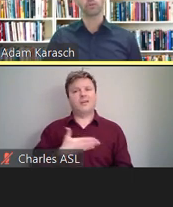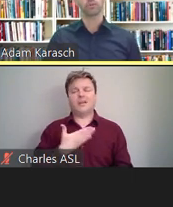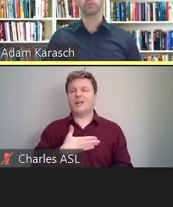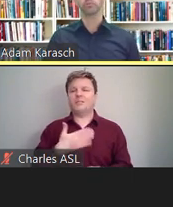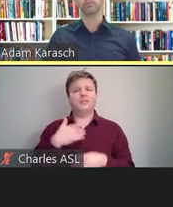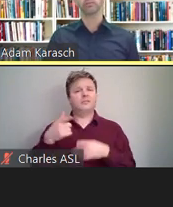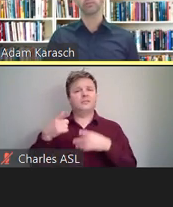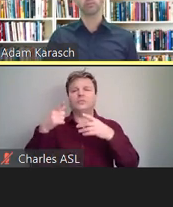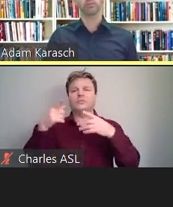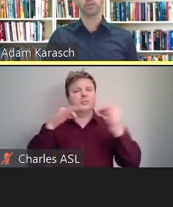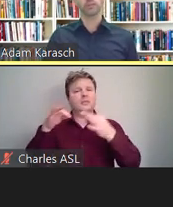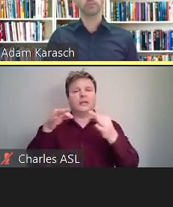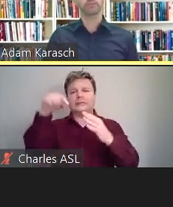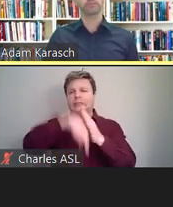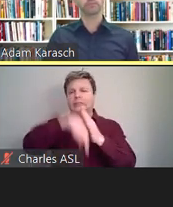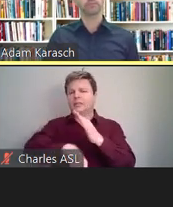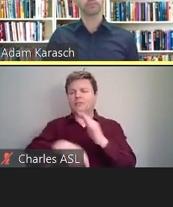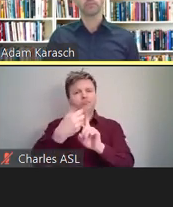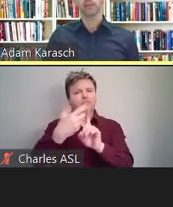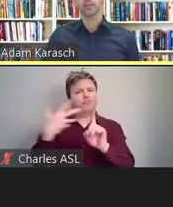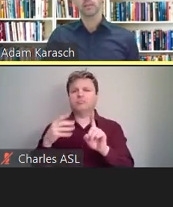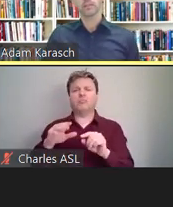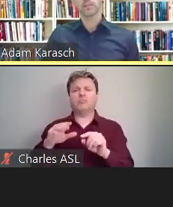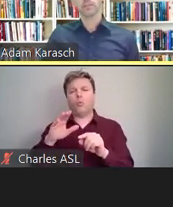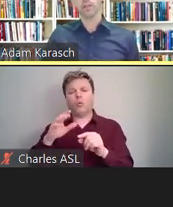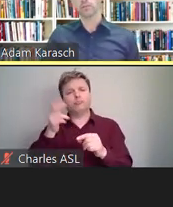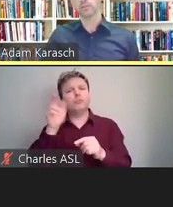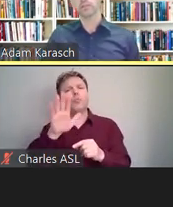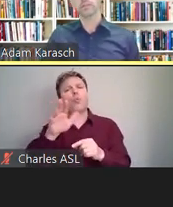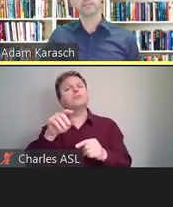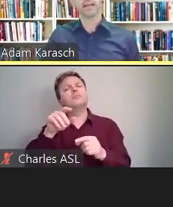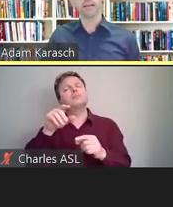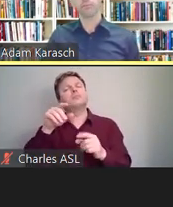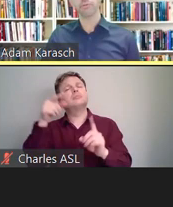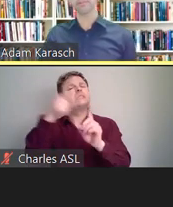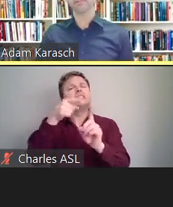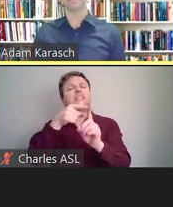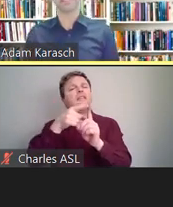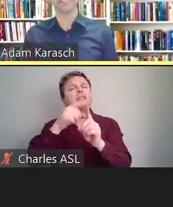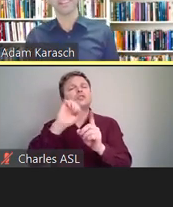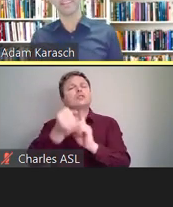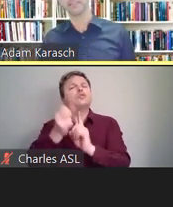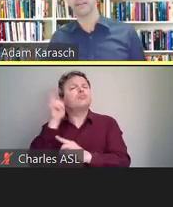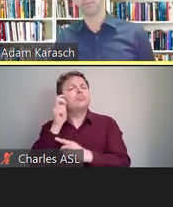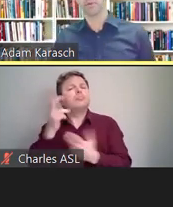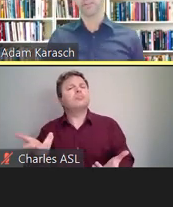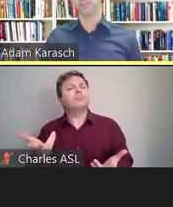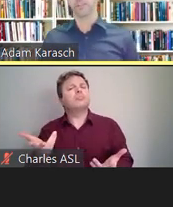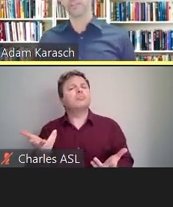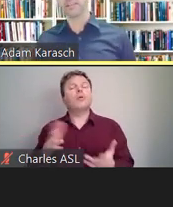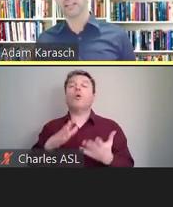through your specific situation. So it's time for questions.